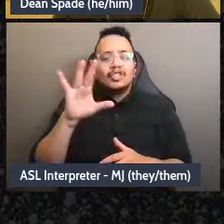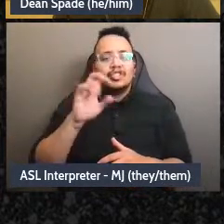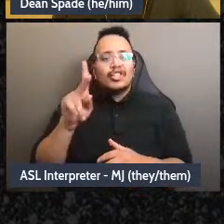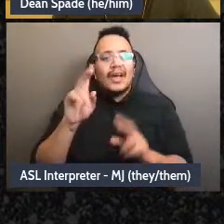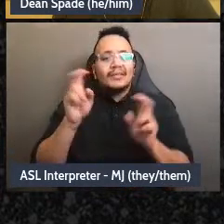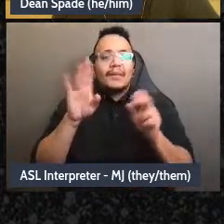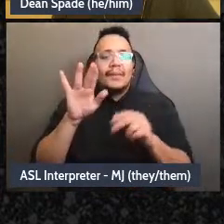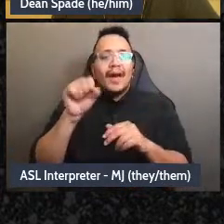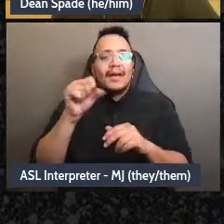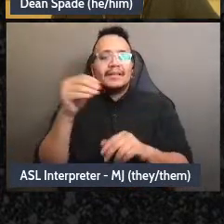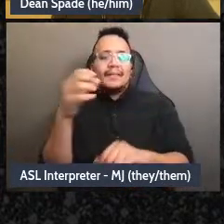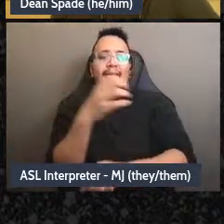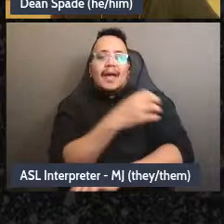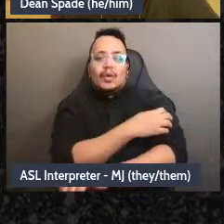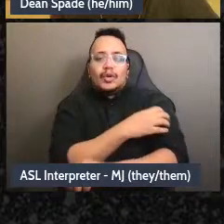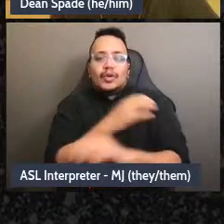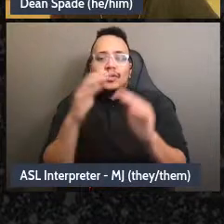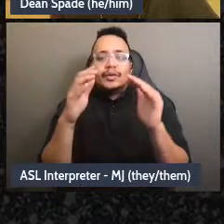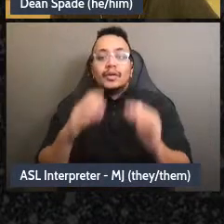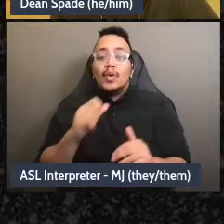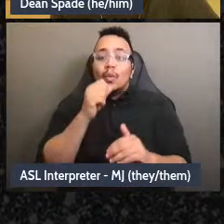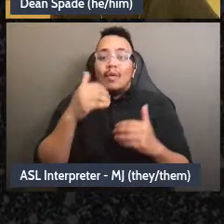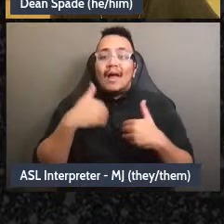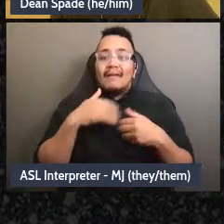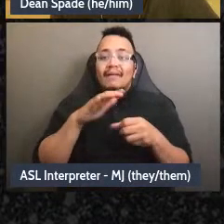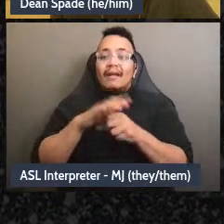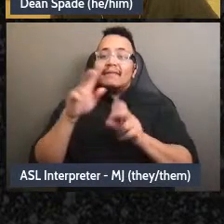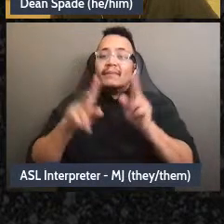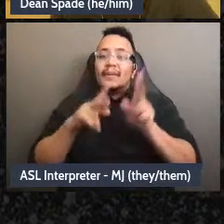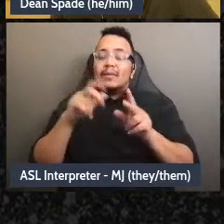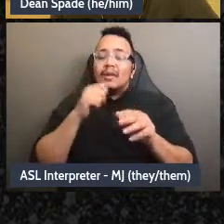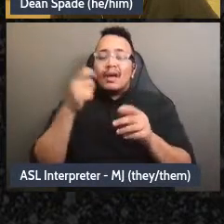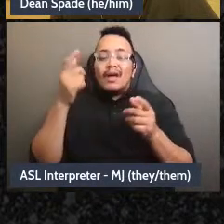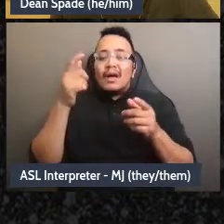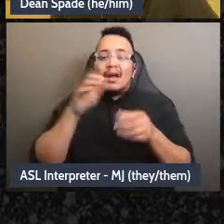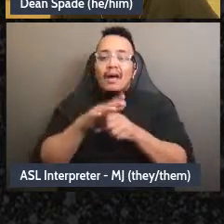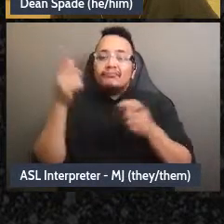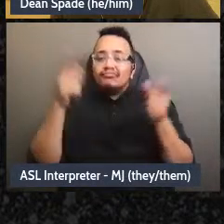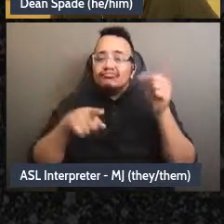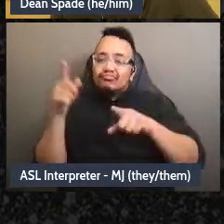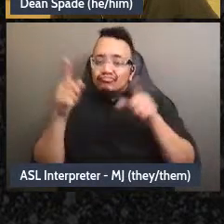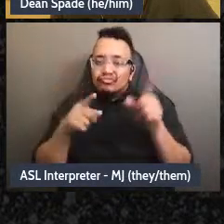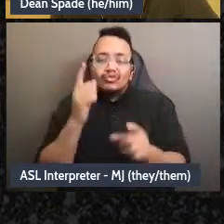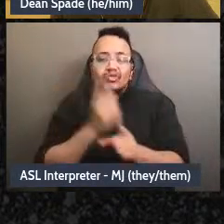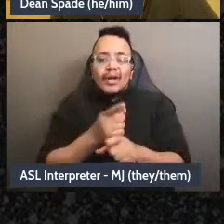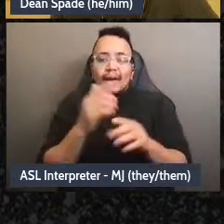make this decision someone feels left out or agreed to just agree to not create an issue.